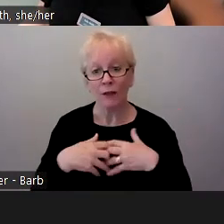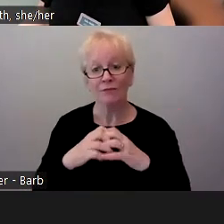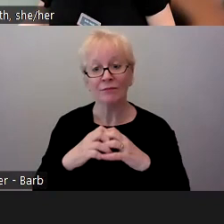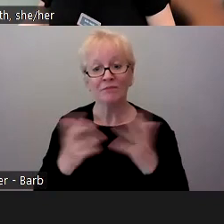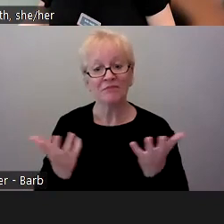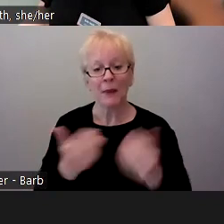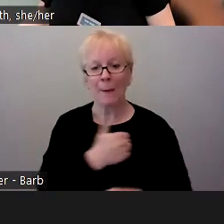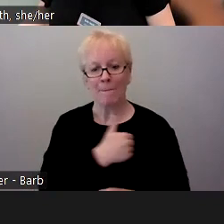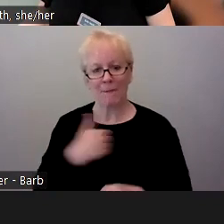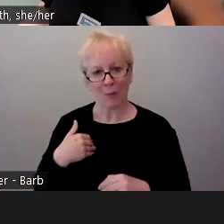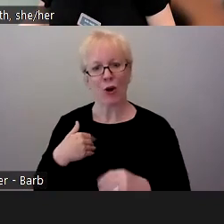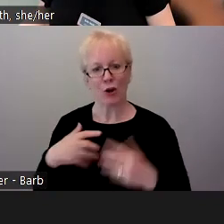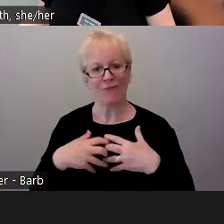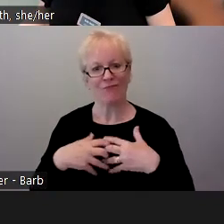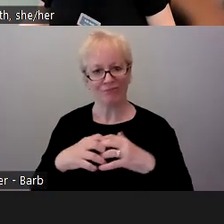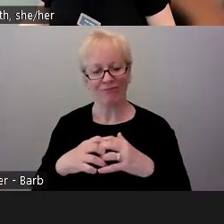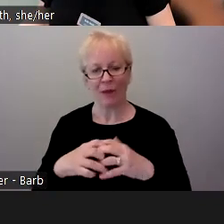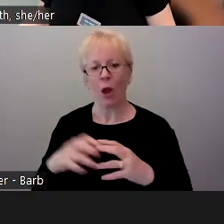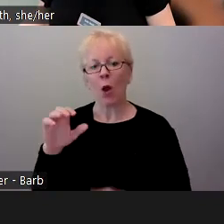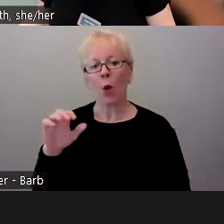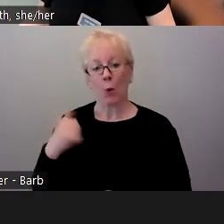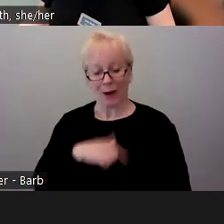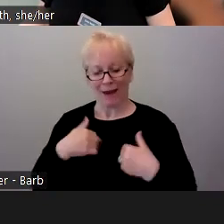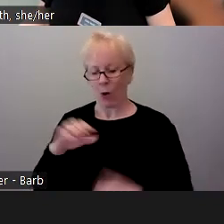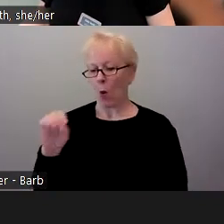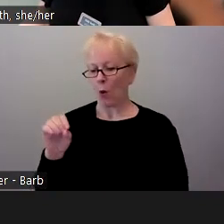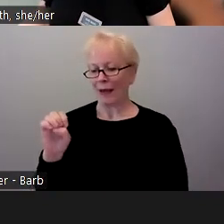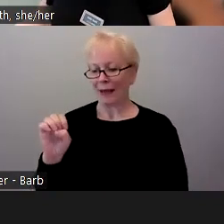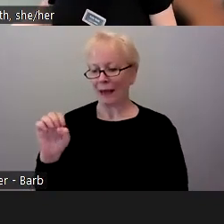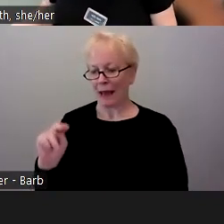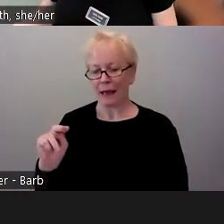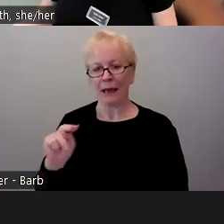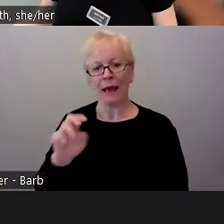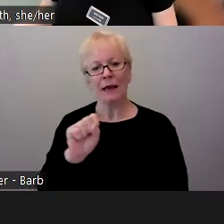As a result of one of our OEN summits, there were some members talking in conversation